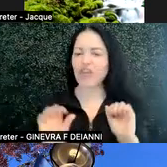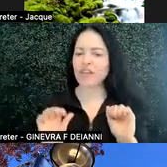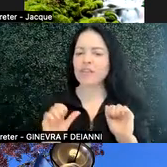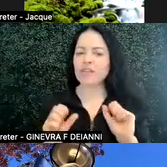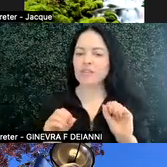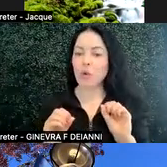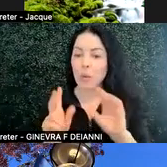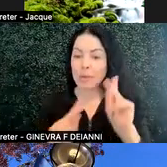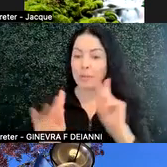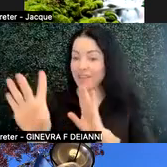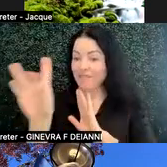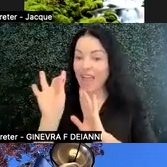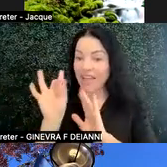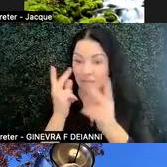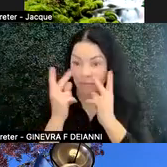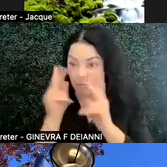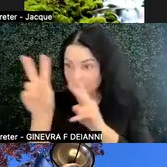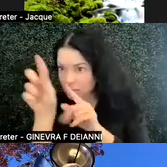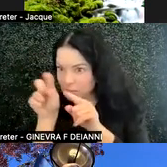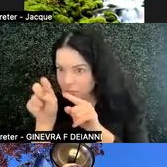find what they need, understand it, and use it